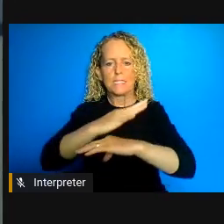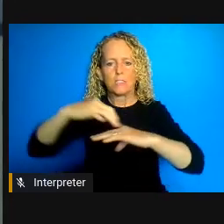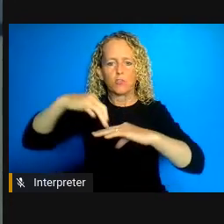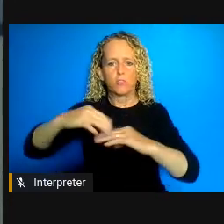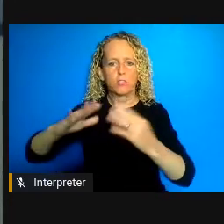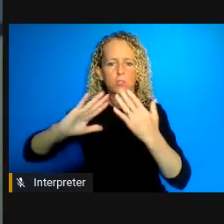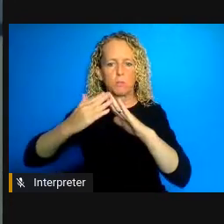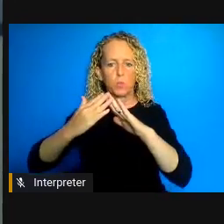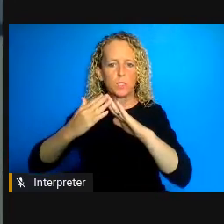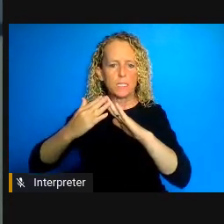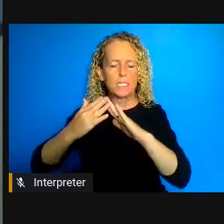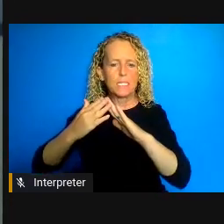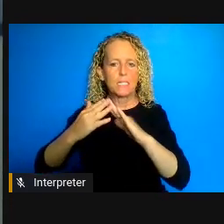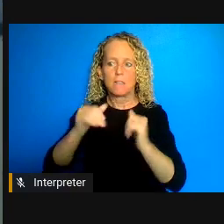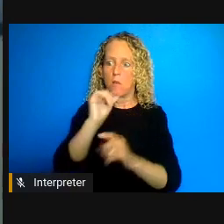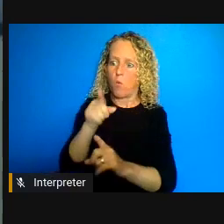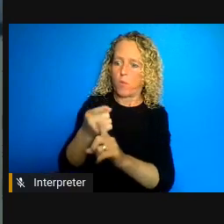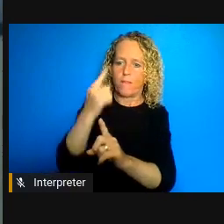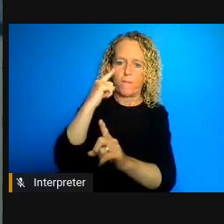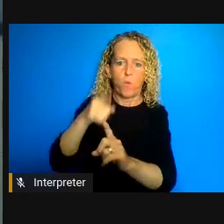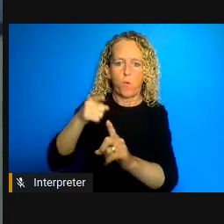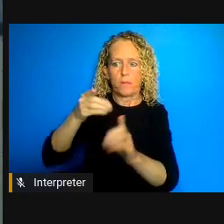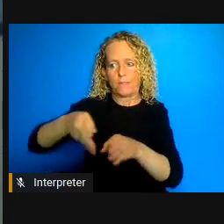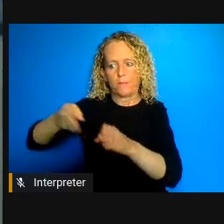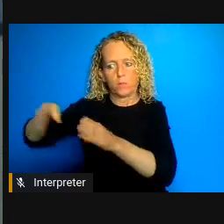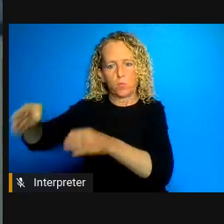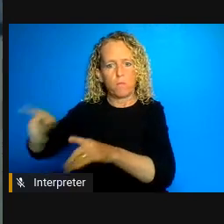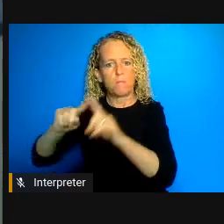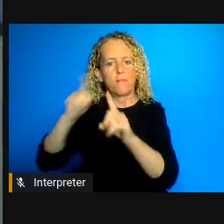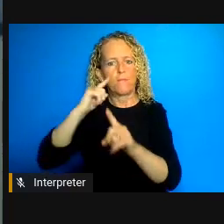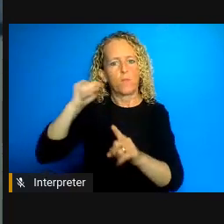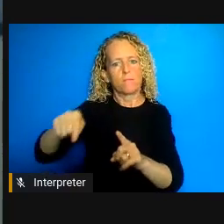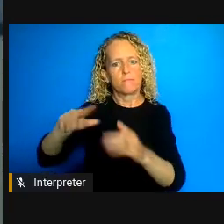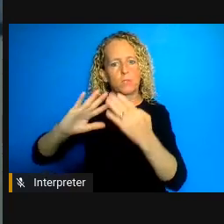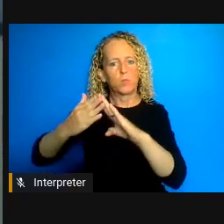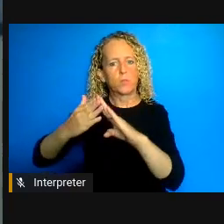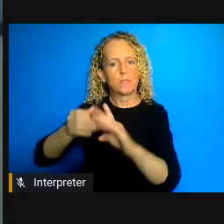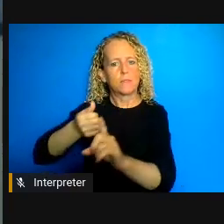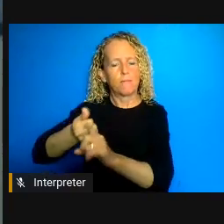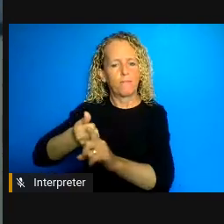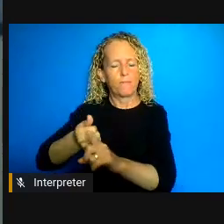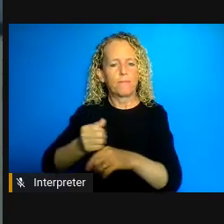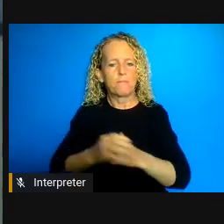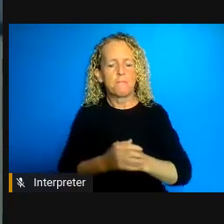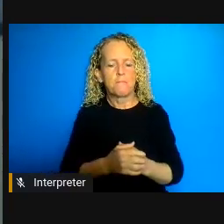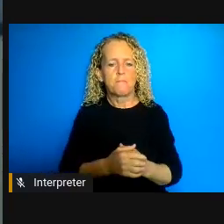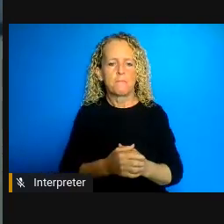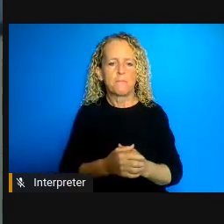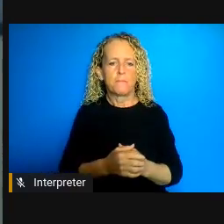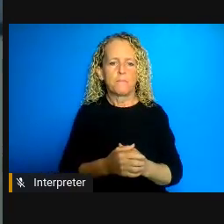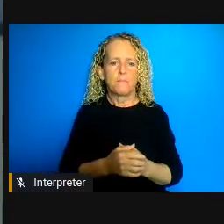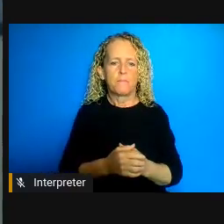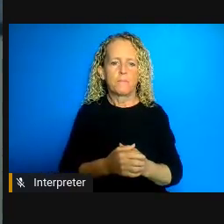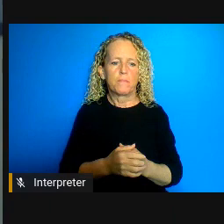individual but also on the community itself so um I'm gonna have to stop here